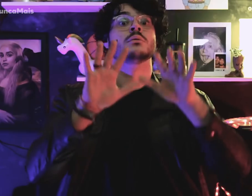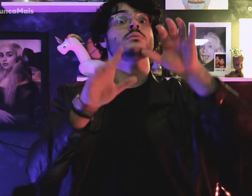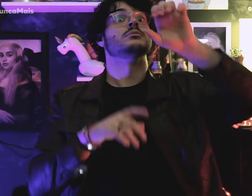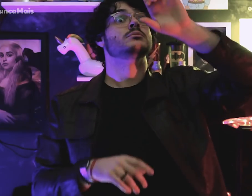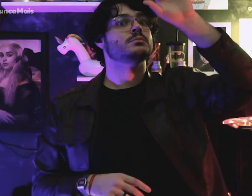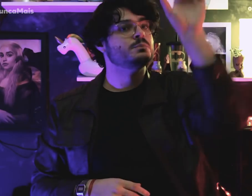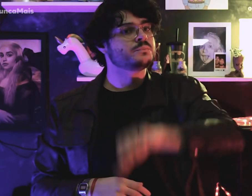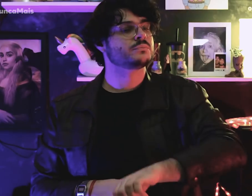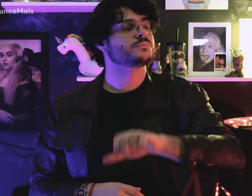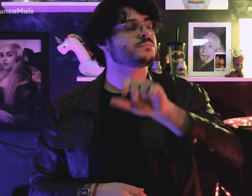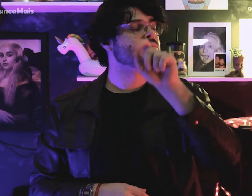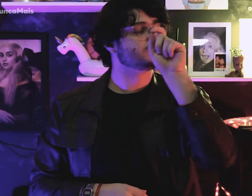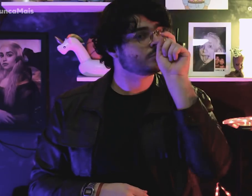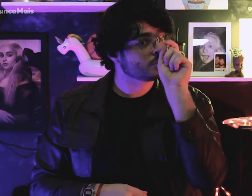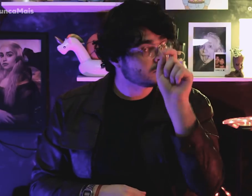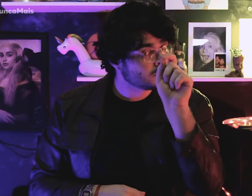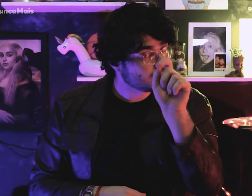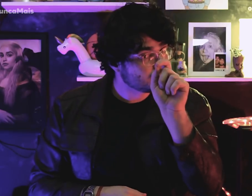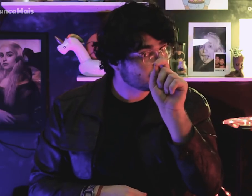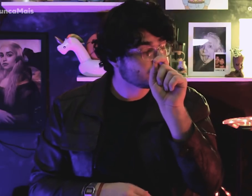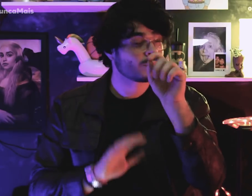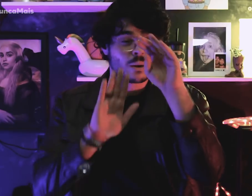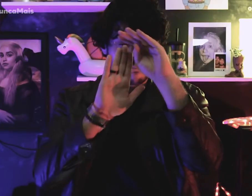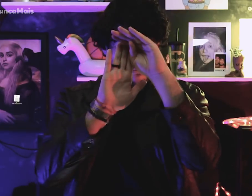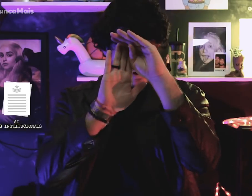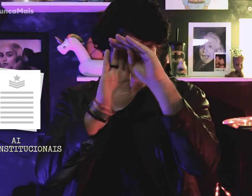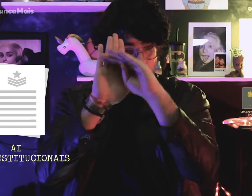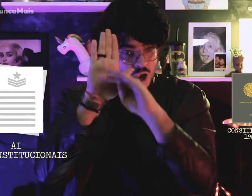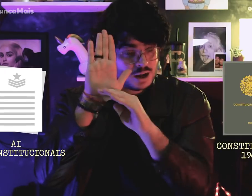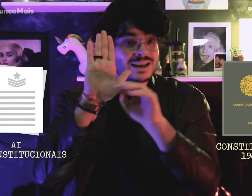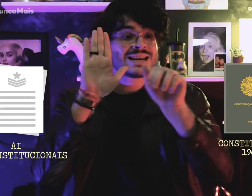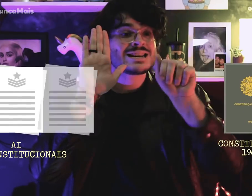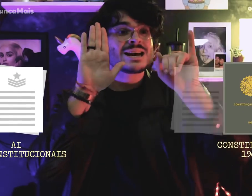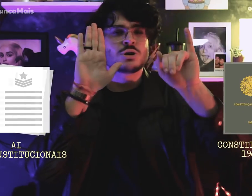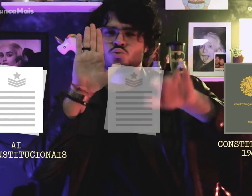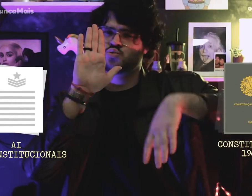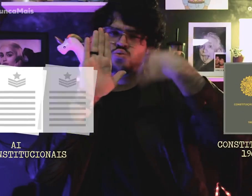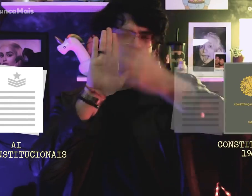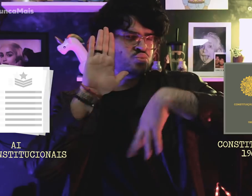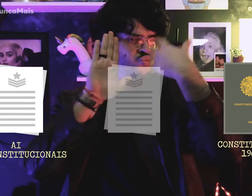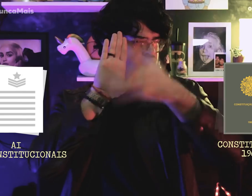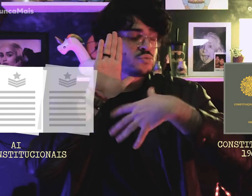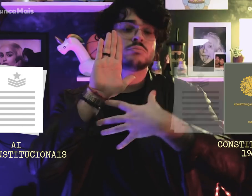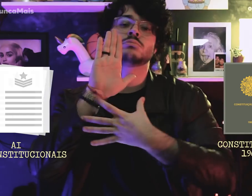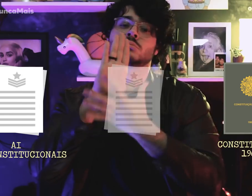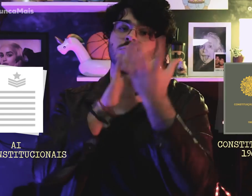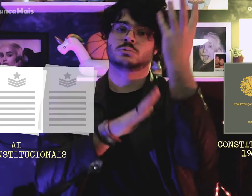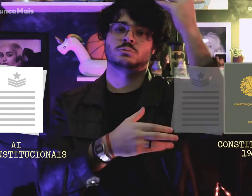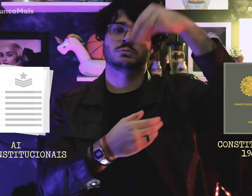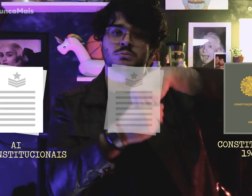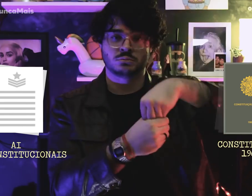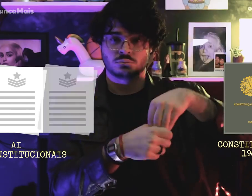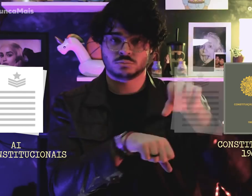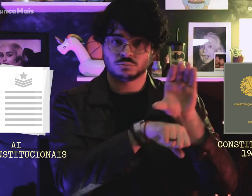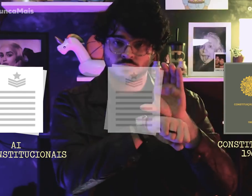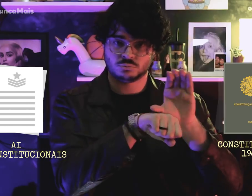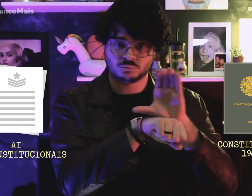The worst thing is that all AIs are parts of the 1967 Constitution.